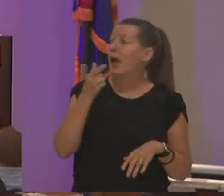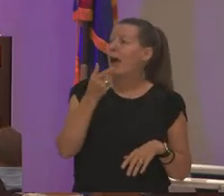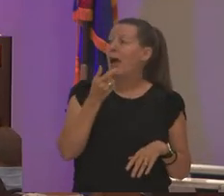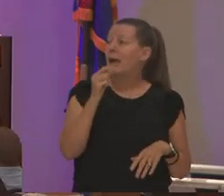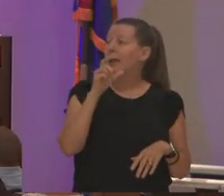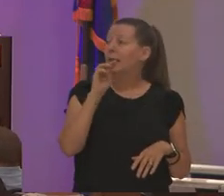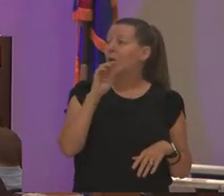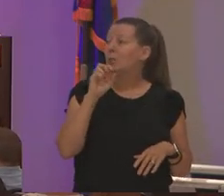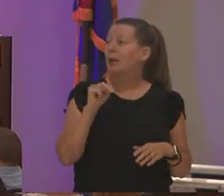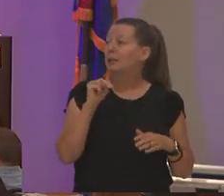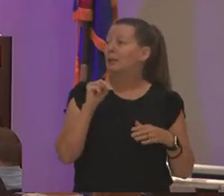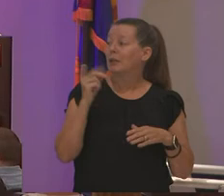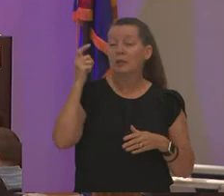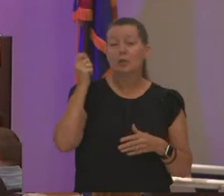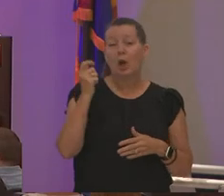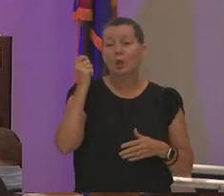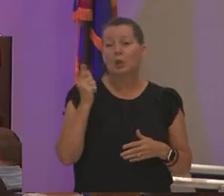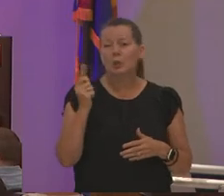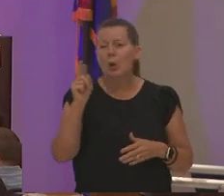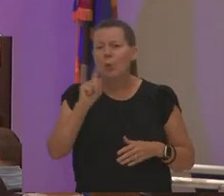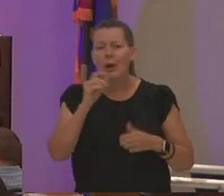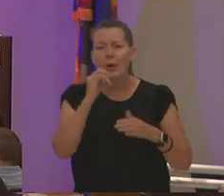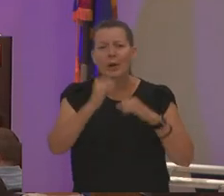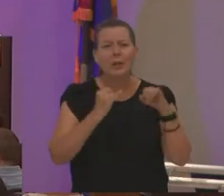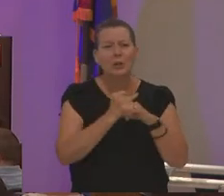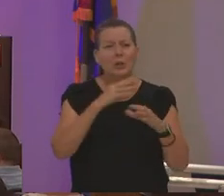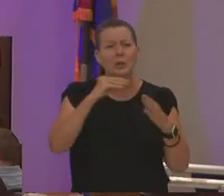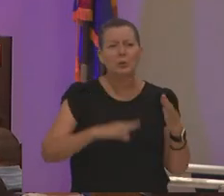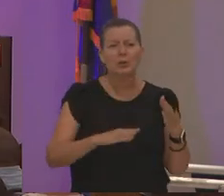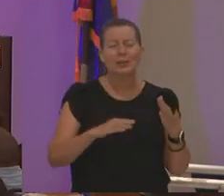international student i bet they're not in here because they're doing an orientation right now